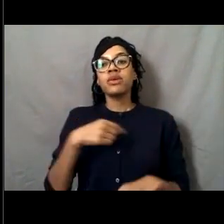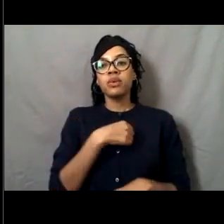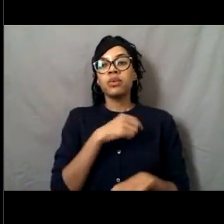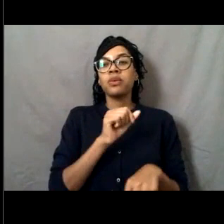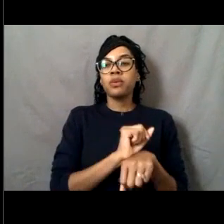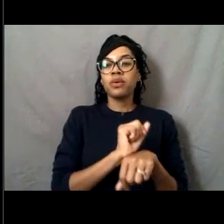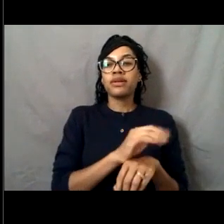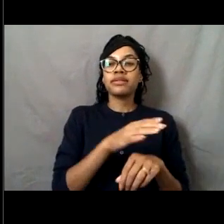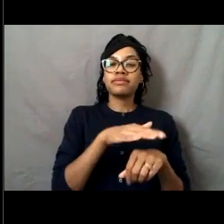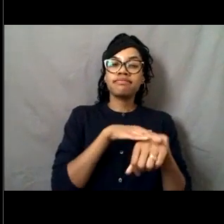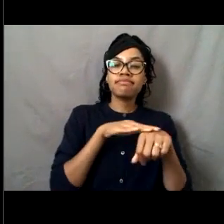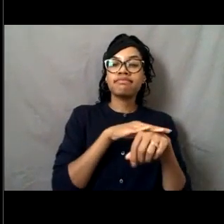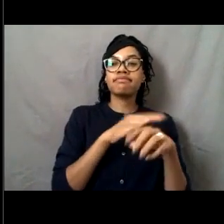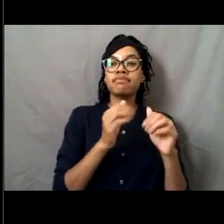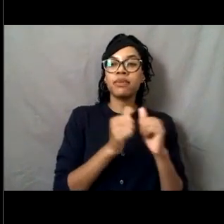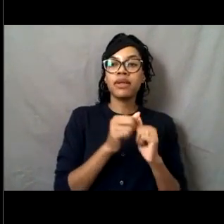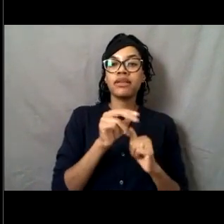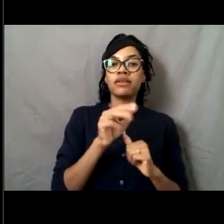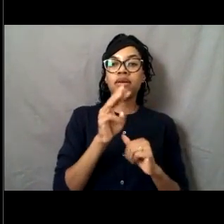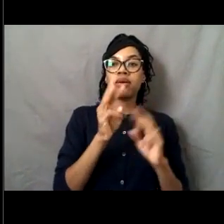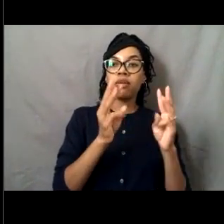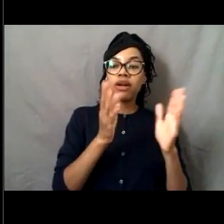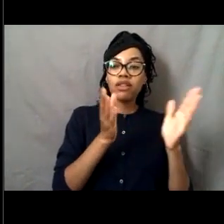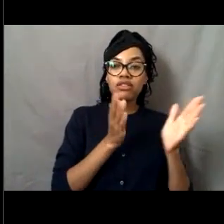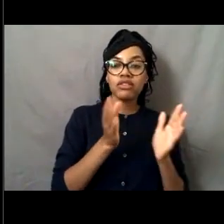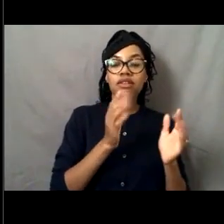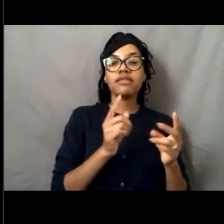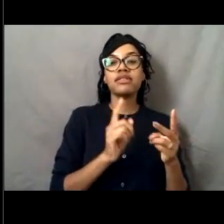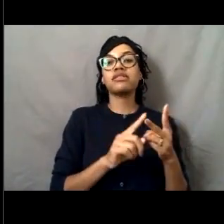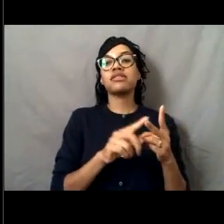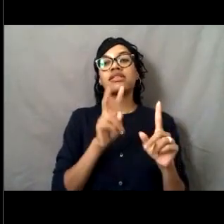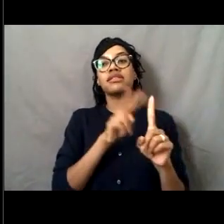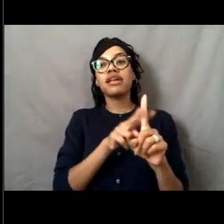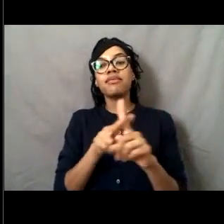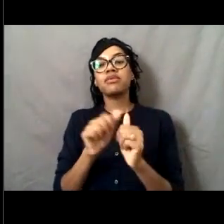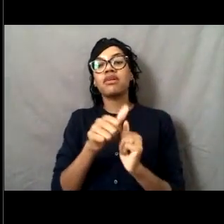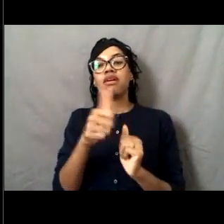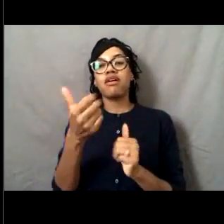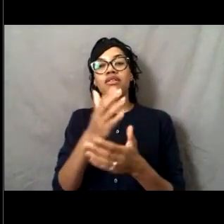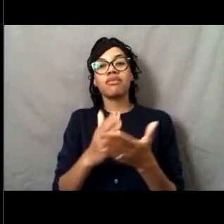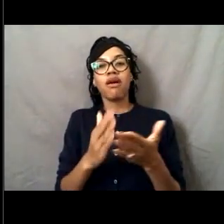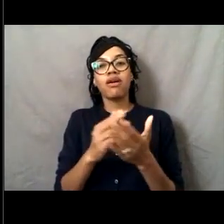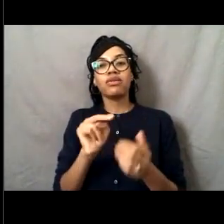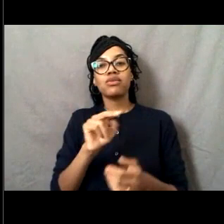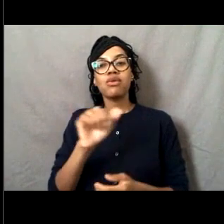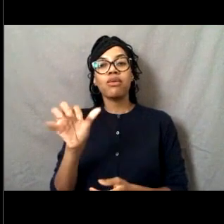We also have assignments with other parts of NOAA such as the National Marine Fisheries Service.